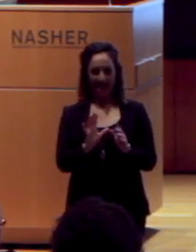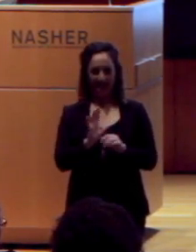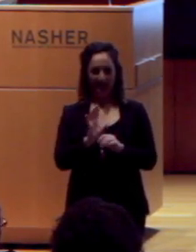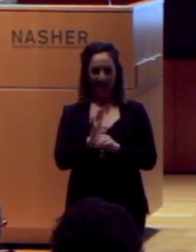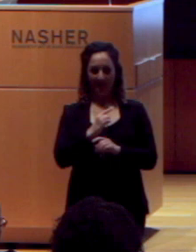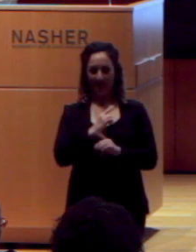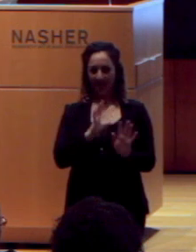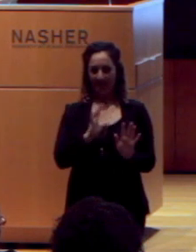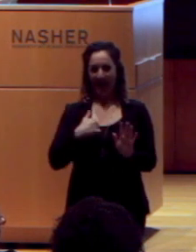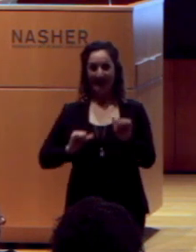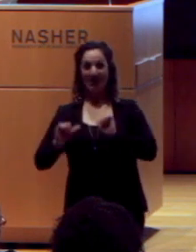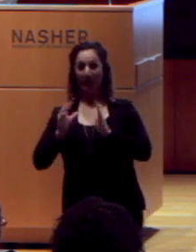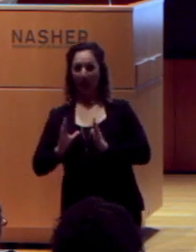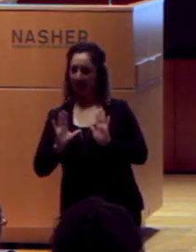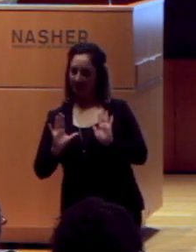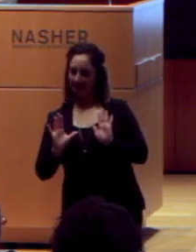I’m a theatre person, you know, curtain goes up.